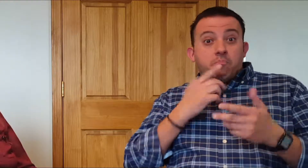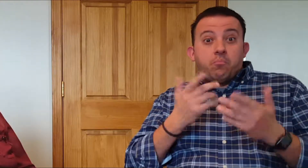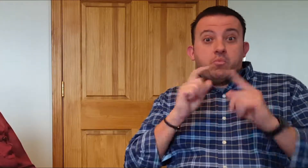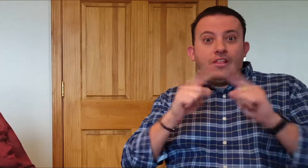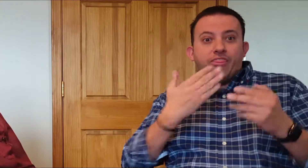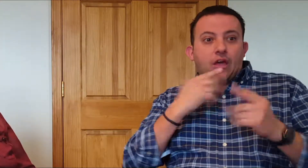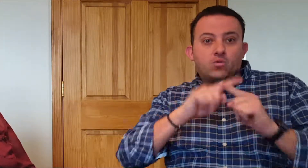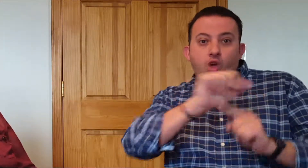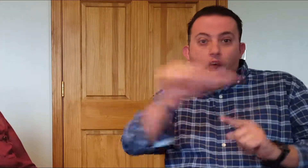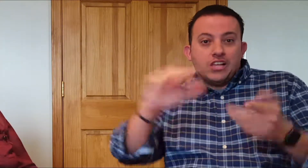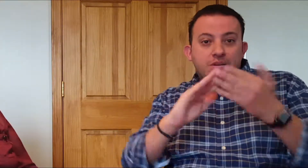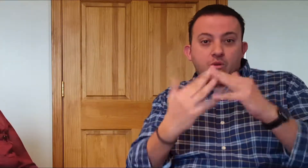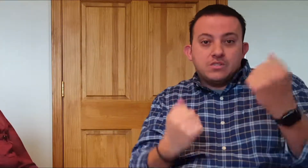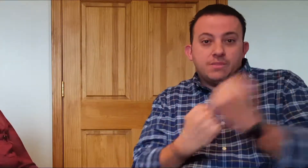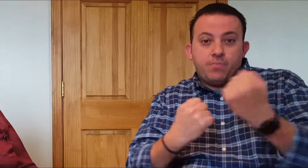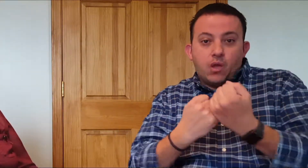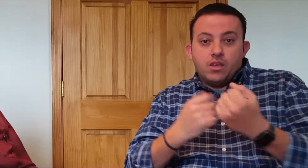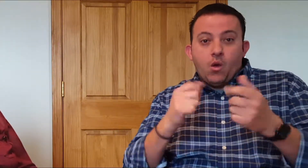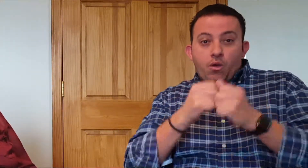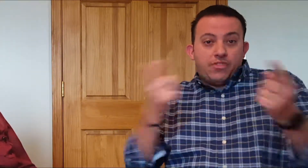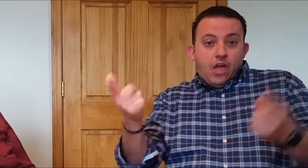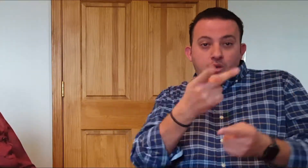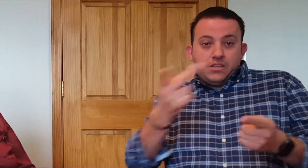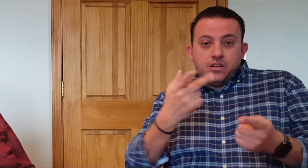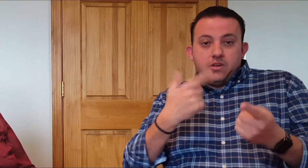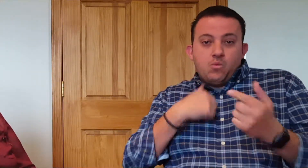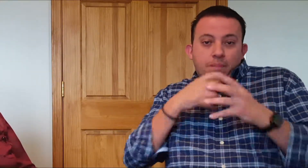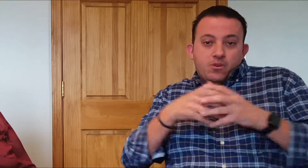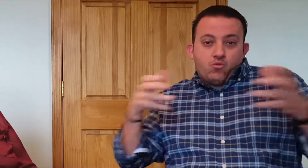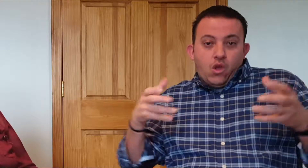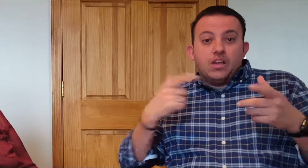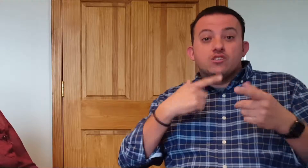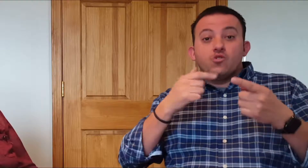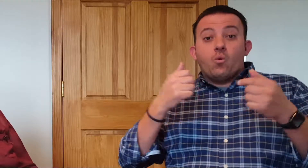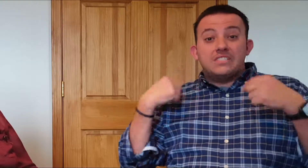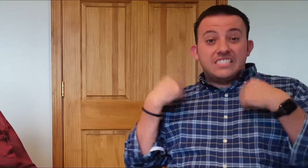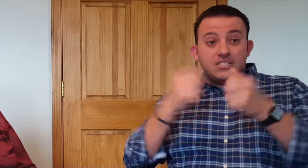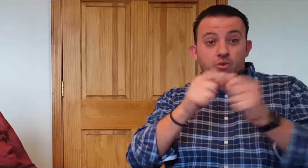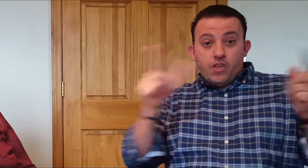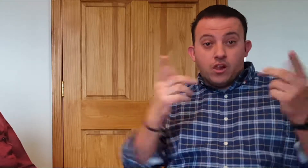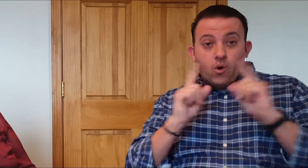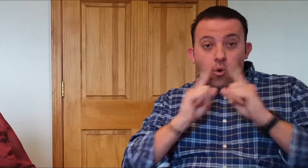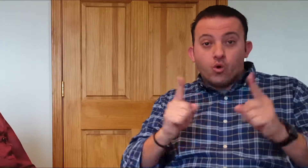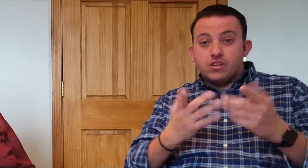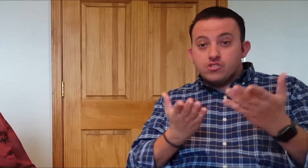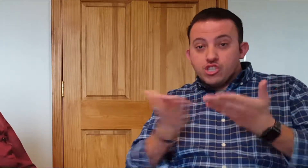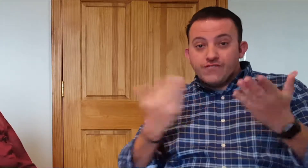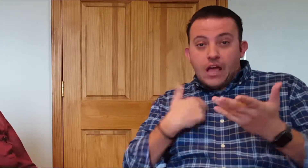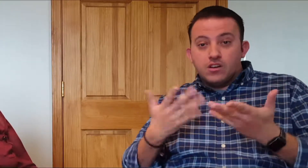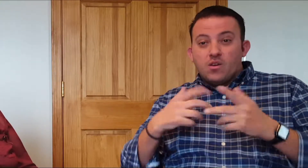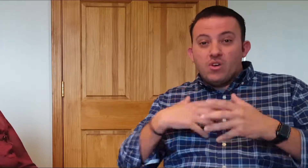wouldn't be possible without all to your community support and since we have a lot of orders and service requests from you